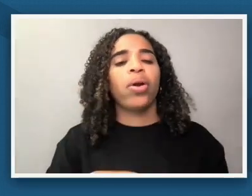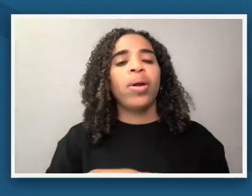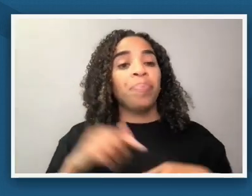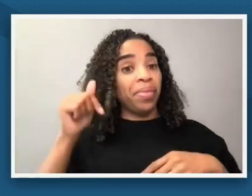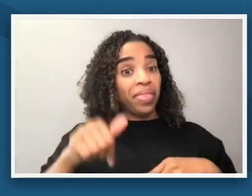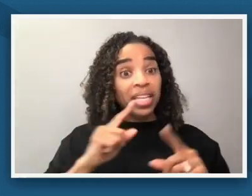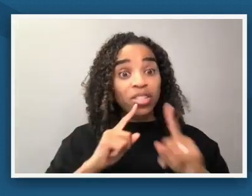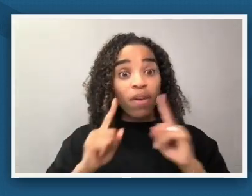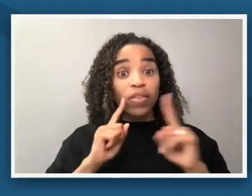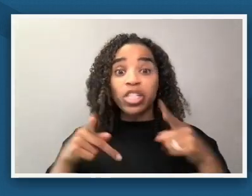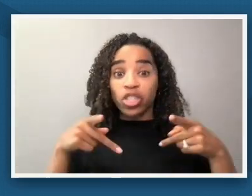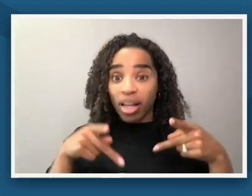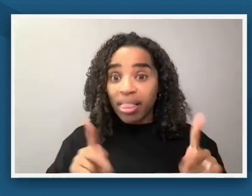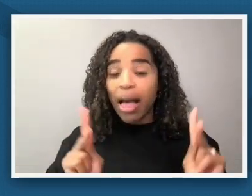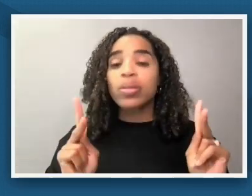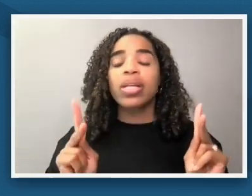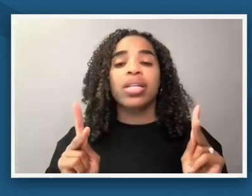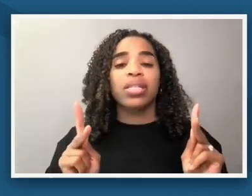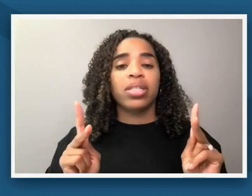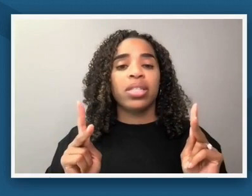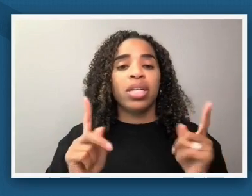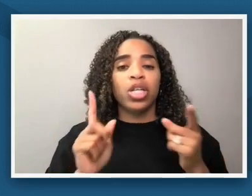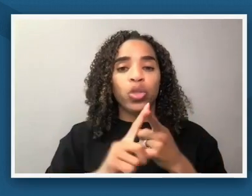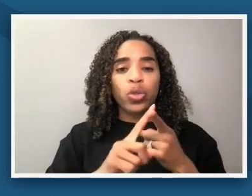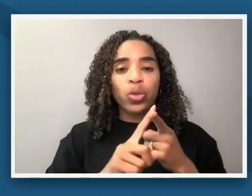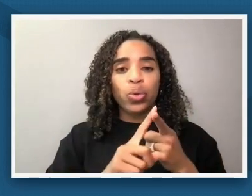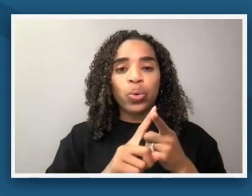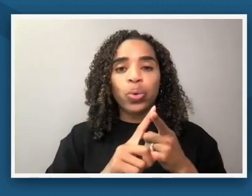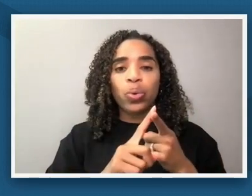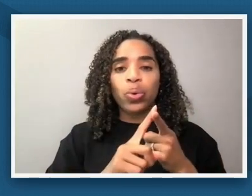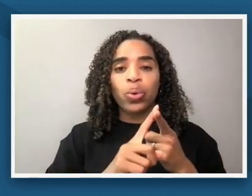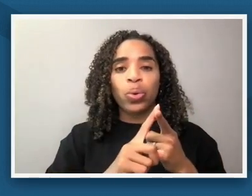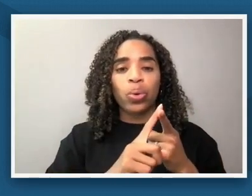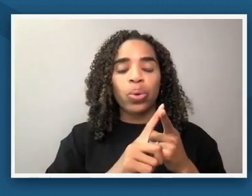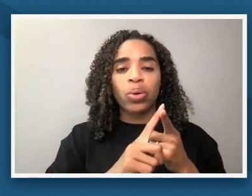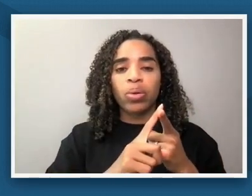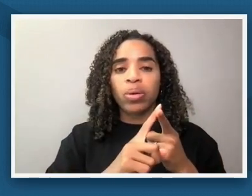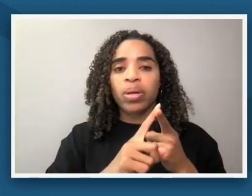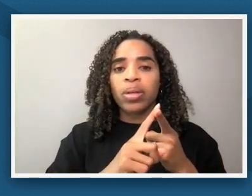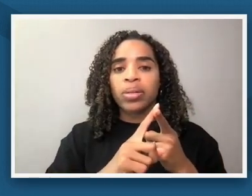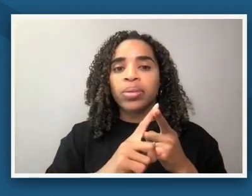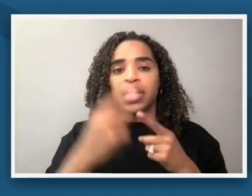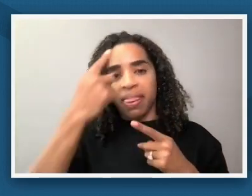really not only link images in our